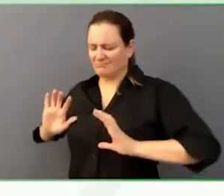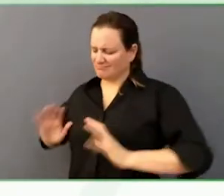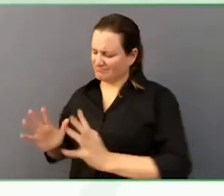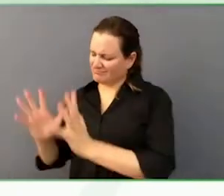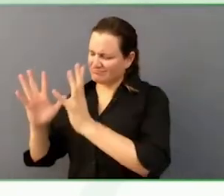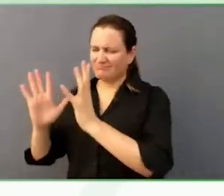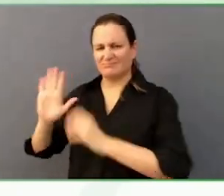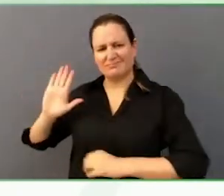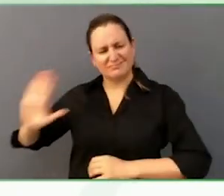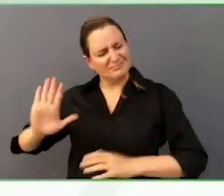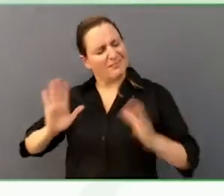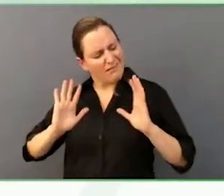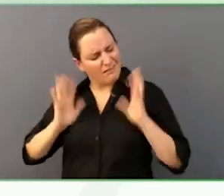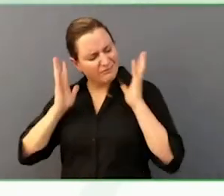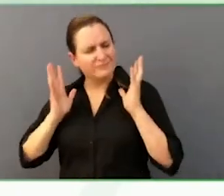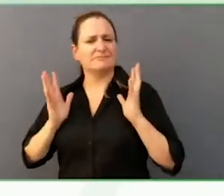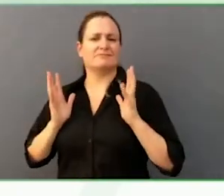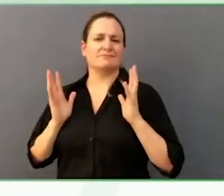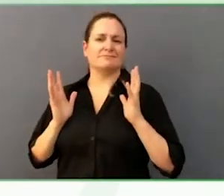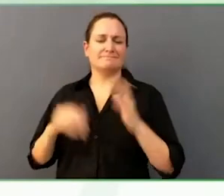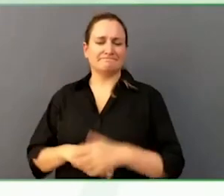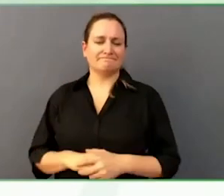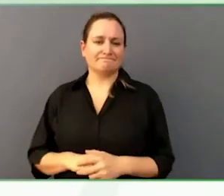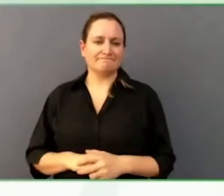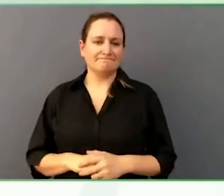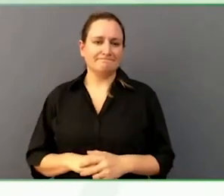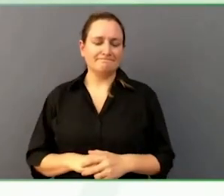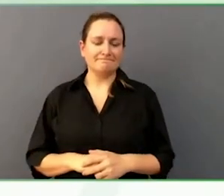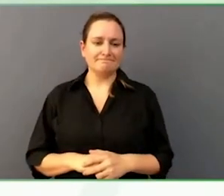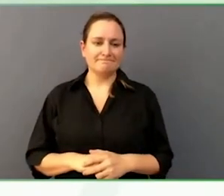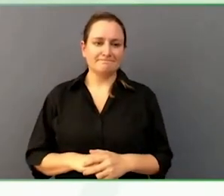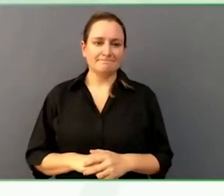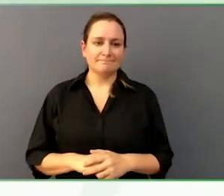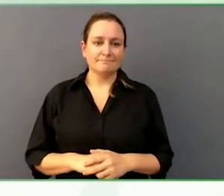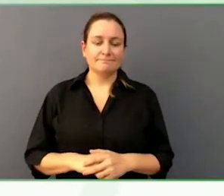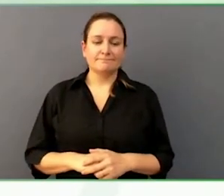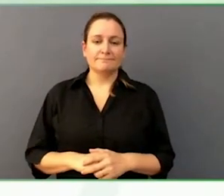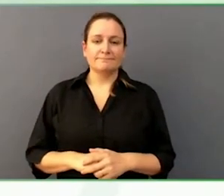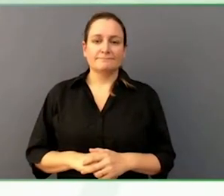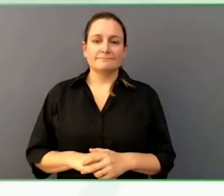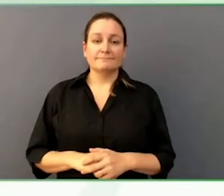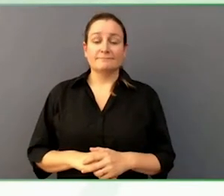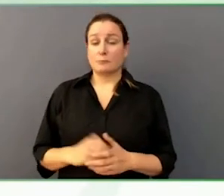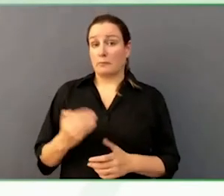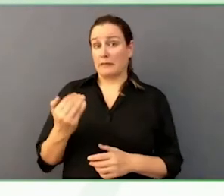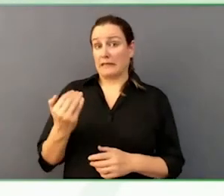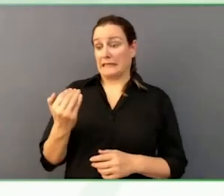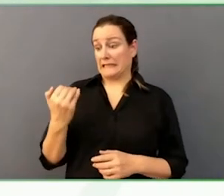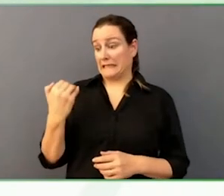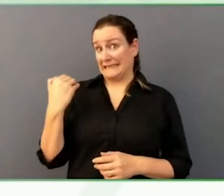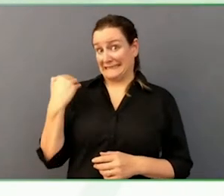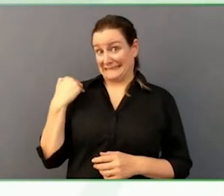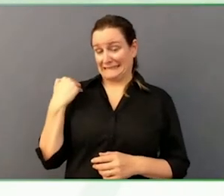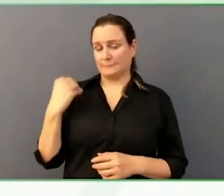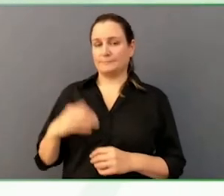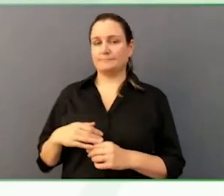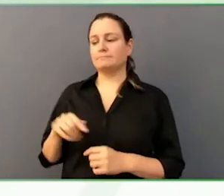The big thing for us a couple of weeks ago, Nick with a couple of two staff went to Toronto.